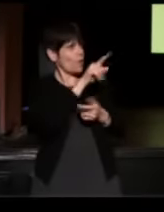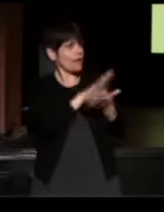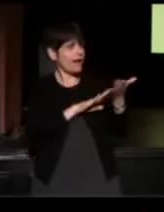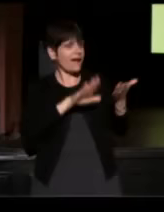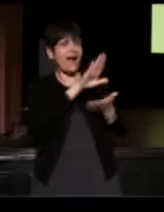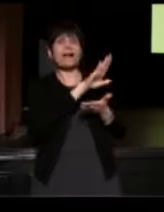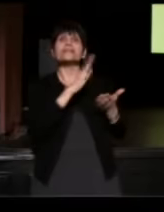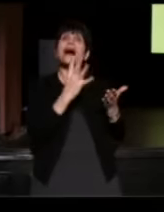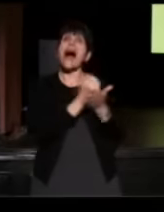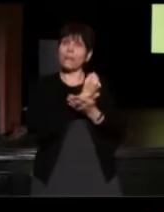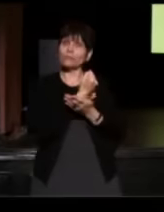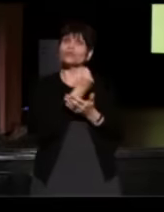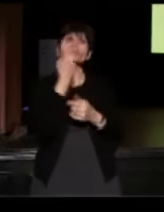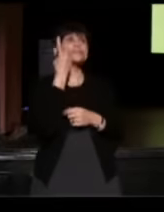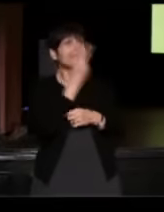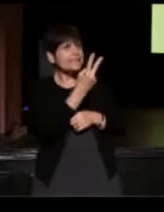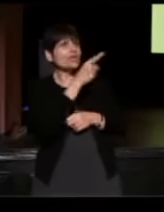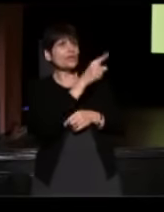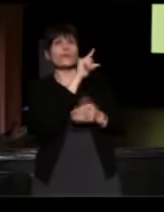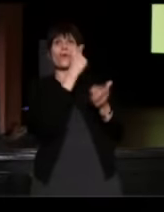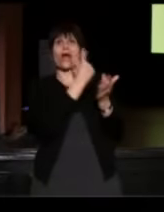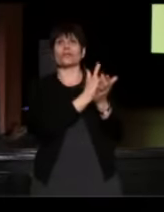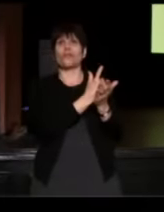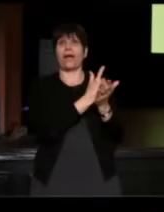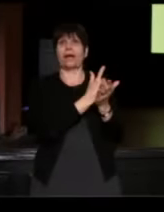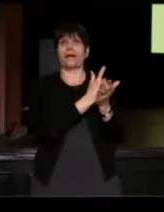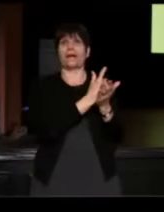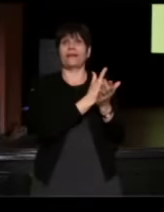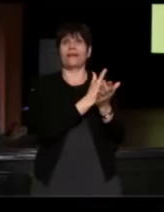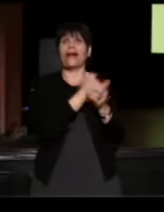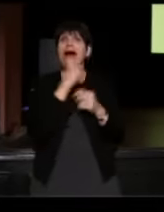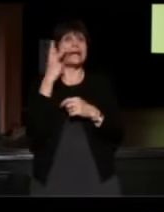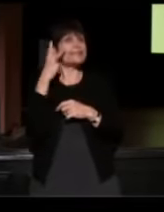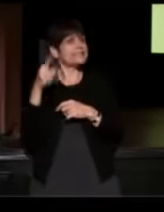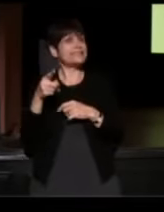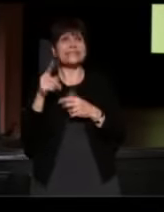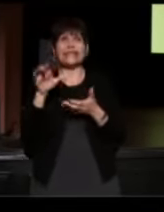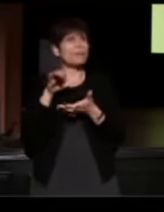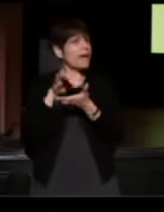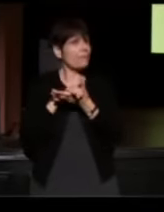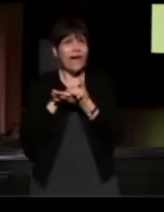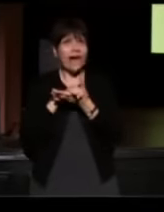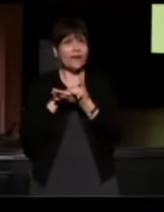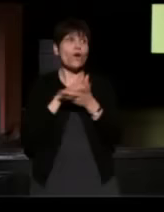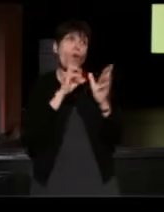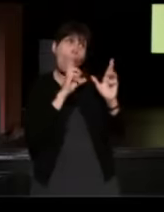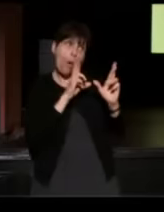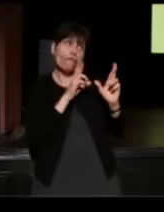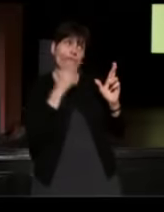I'll have the opportunity to see you graduate. I didn't see him get married. Hopefully one day,